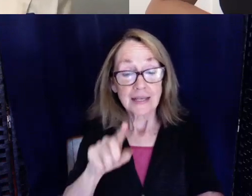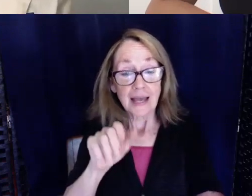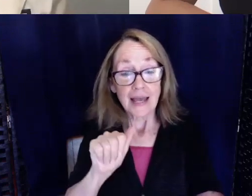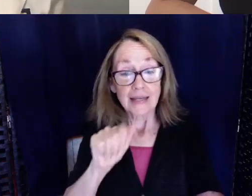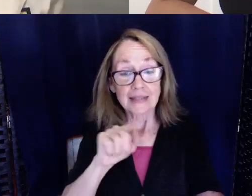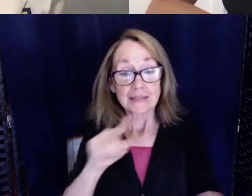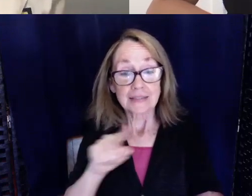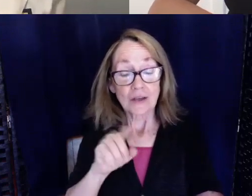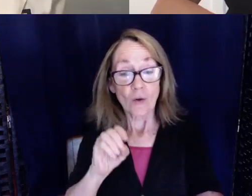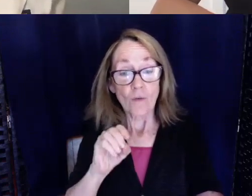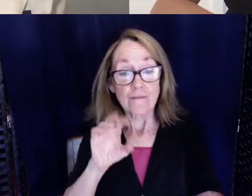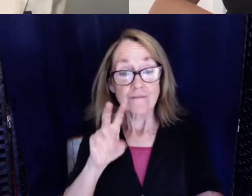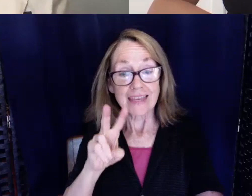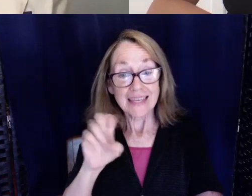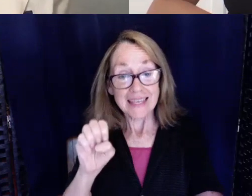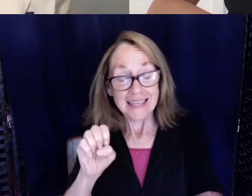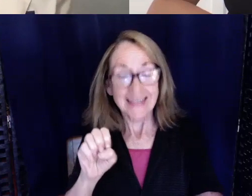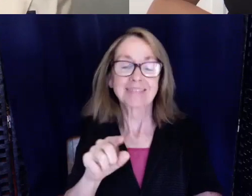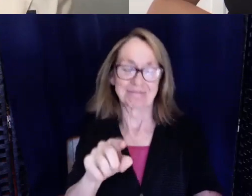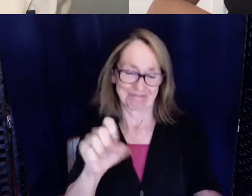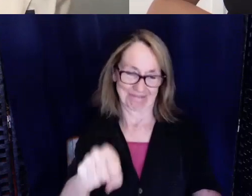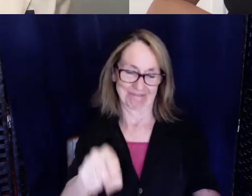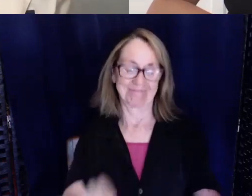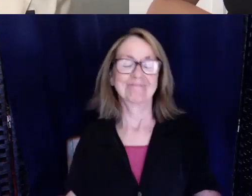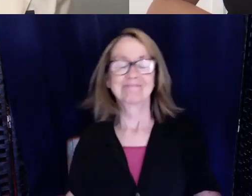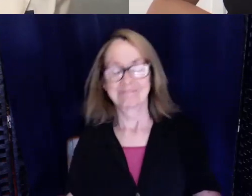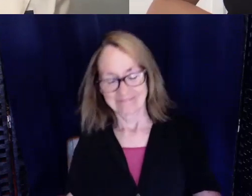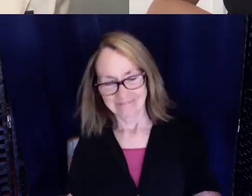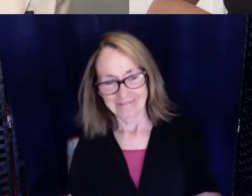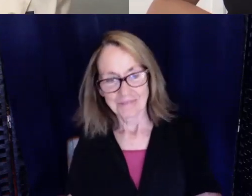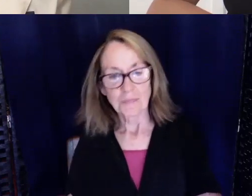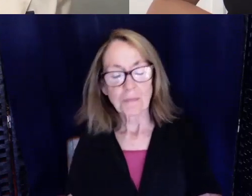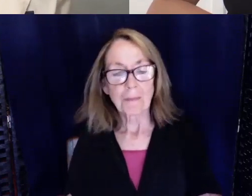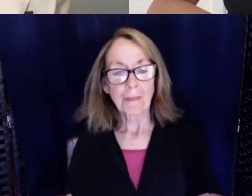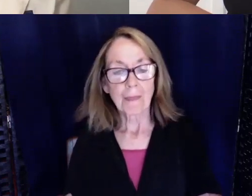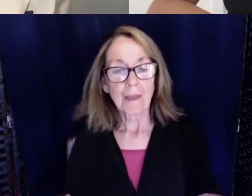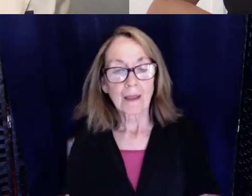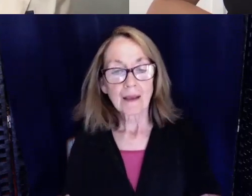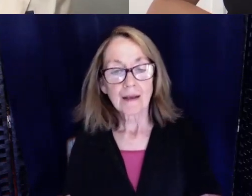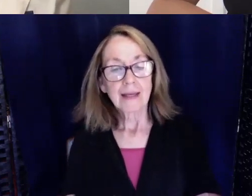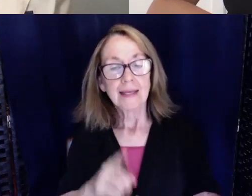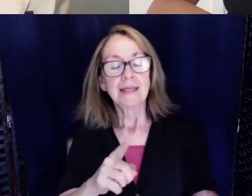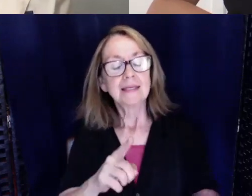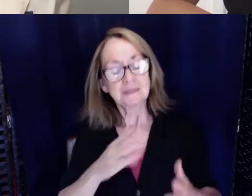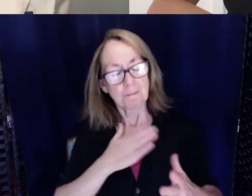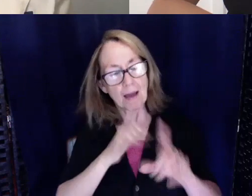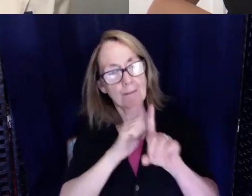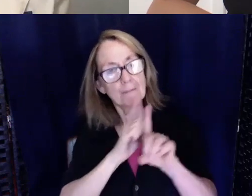Yeah, yeah, yes, so he's been my mentor on and off since